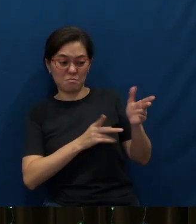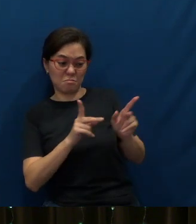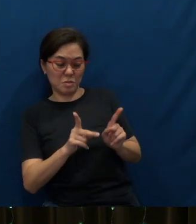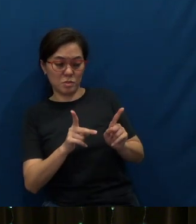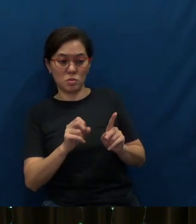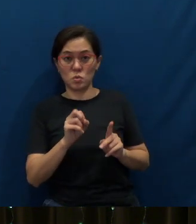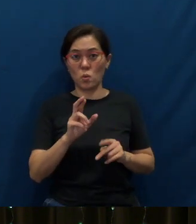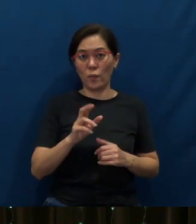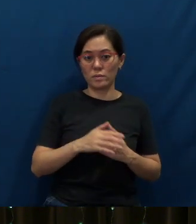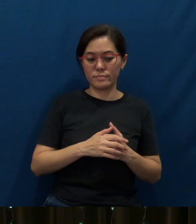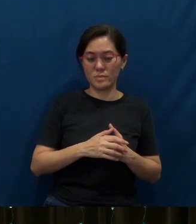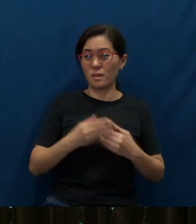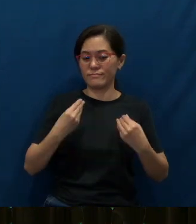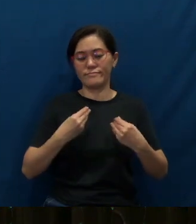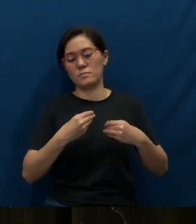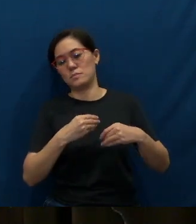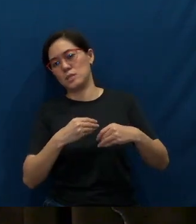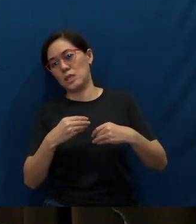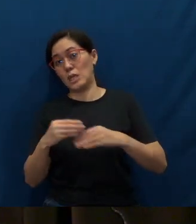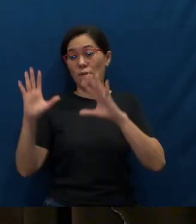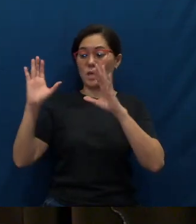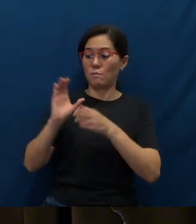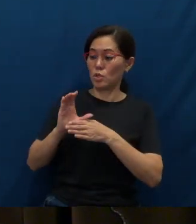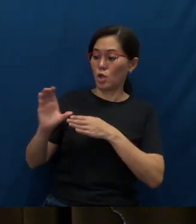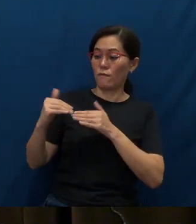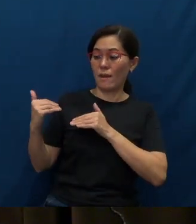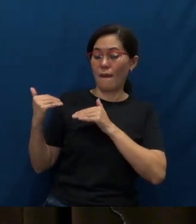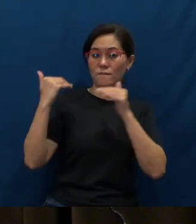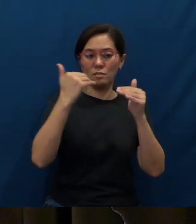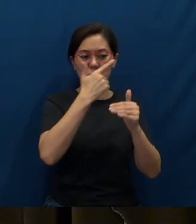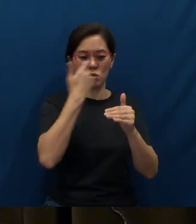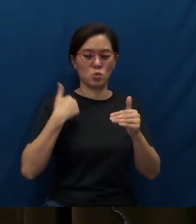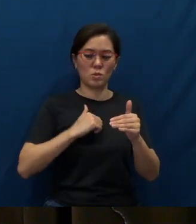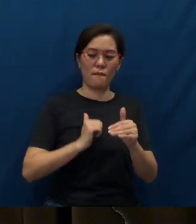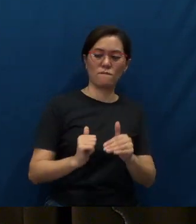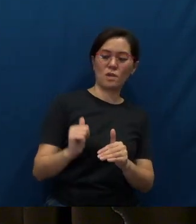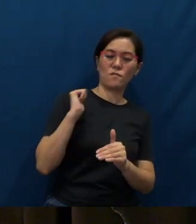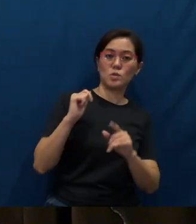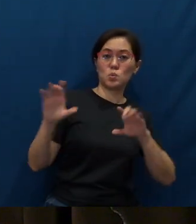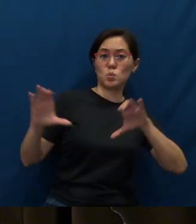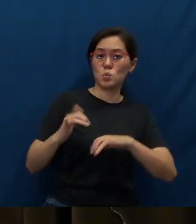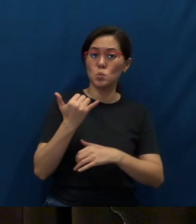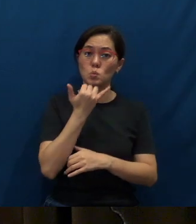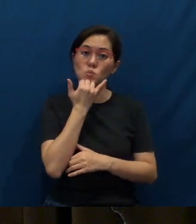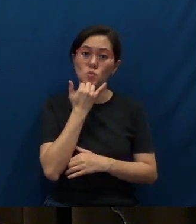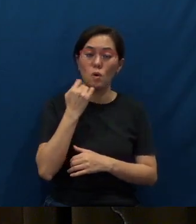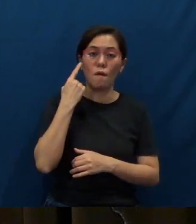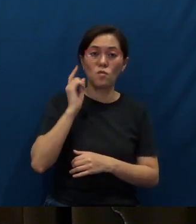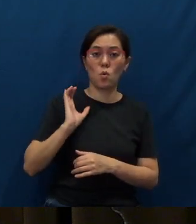Was it giving up career advancements because we refuse to do wrong for our bosses,